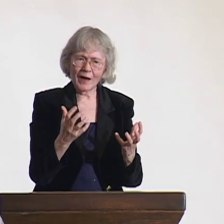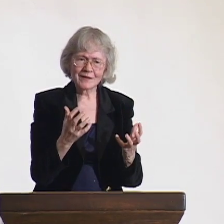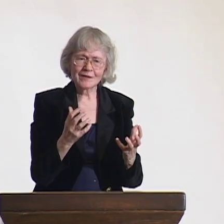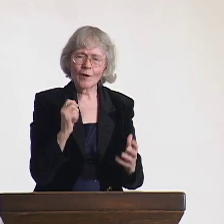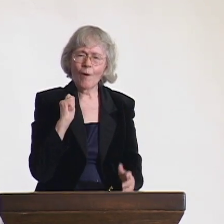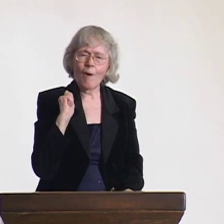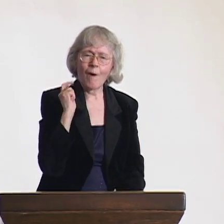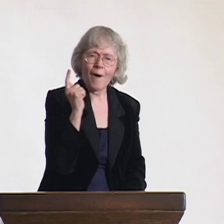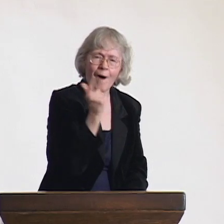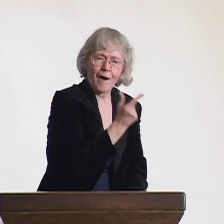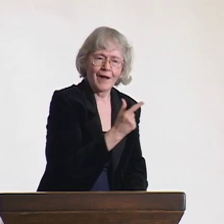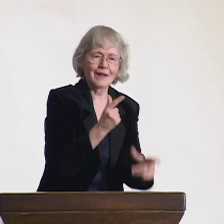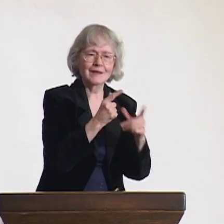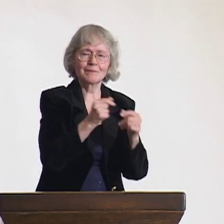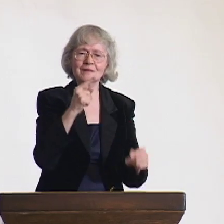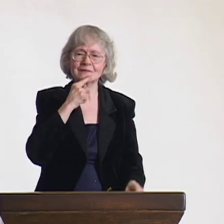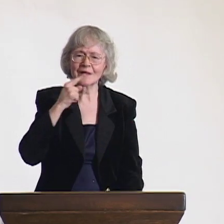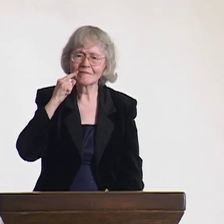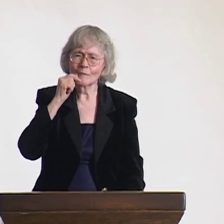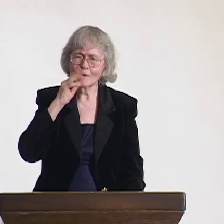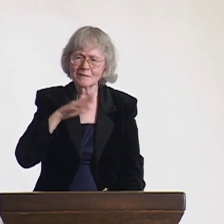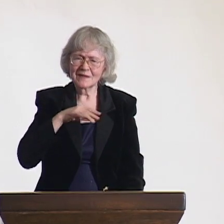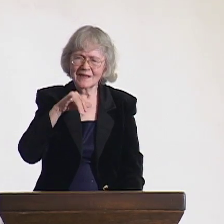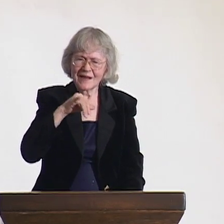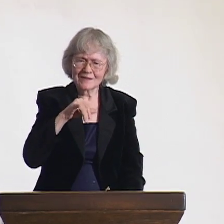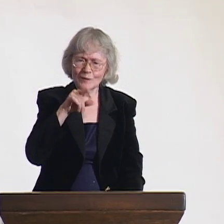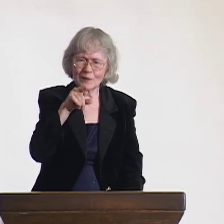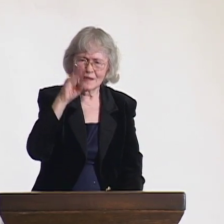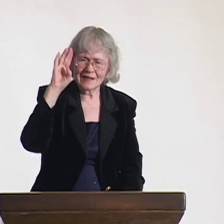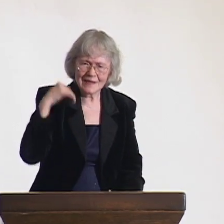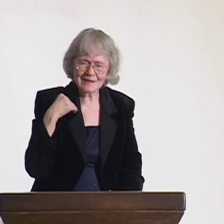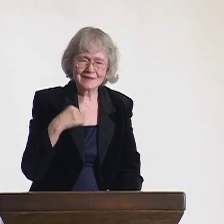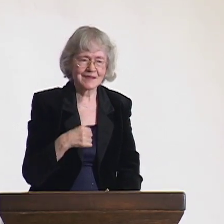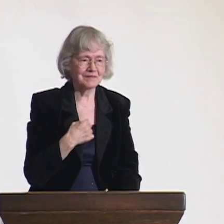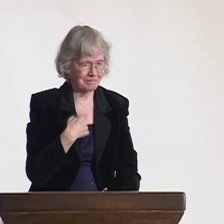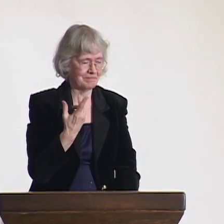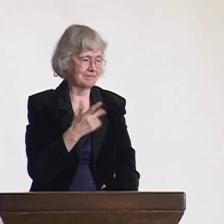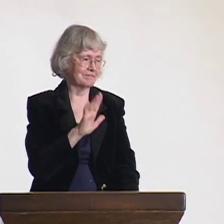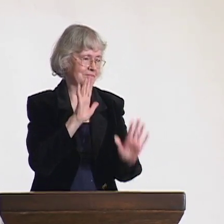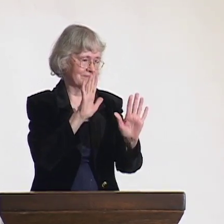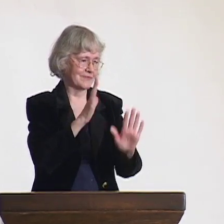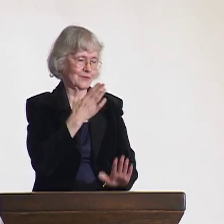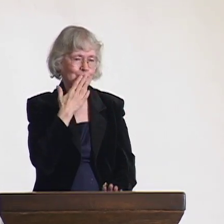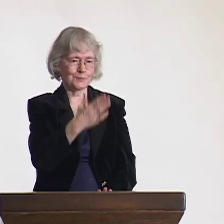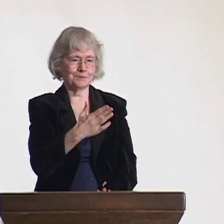Then the JFD president and other men thought women could do what I was doing.